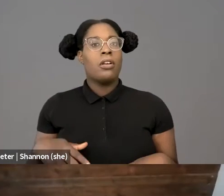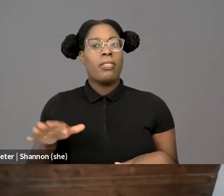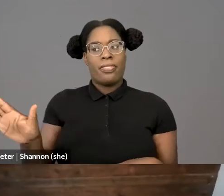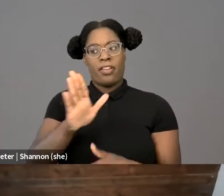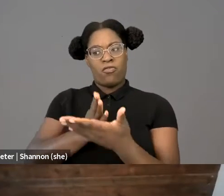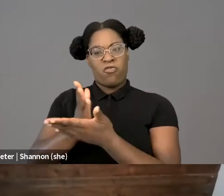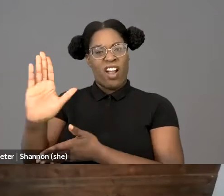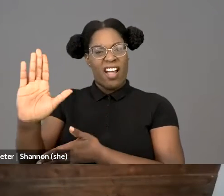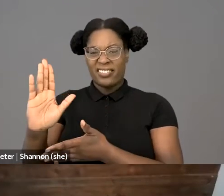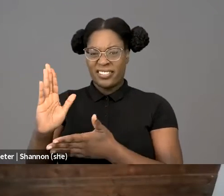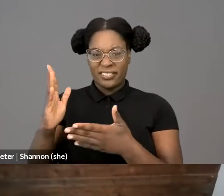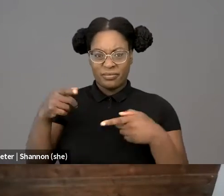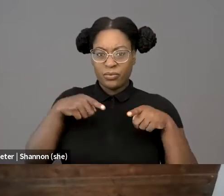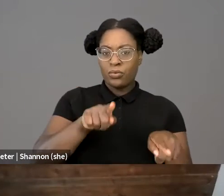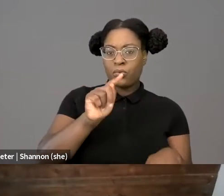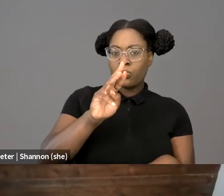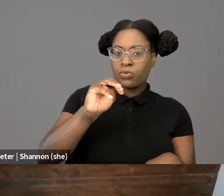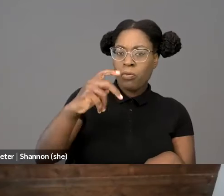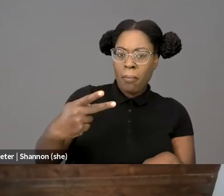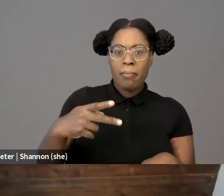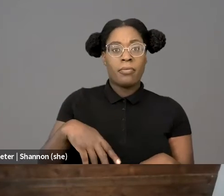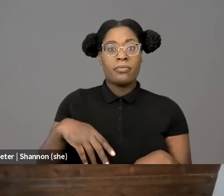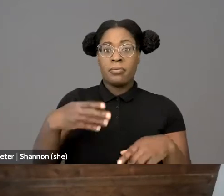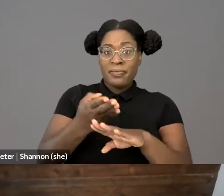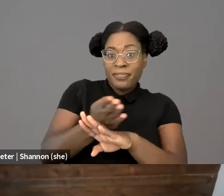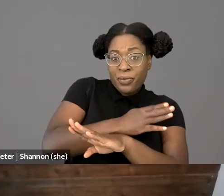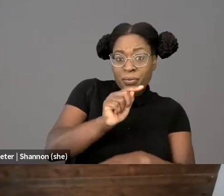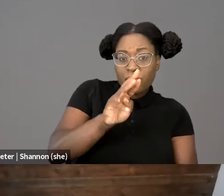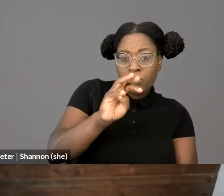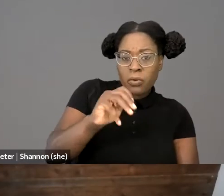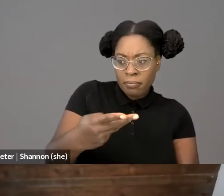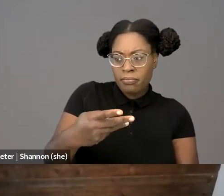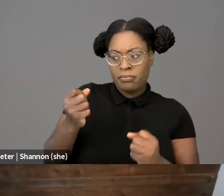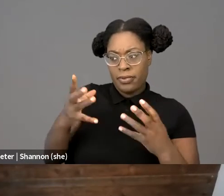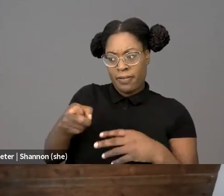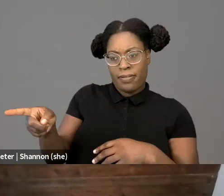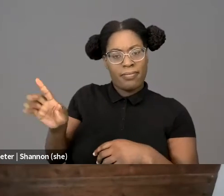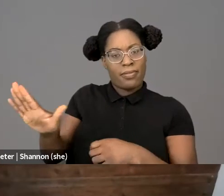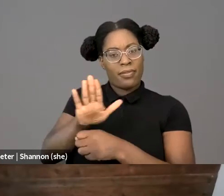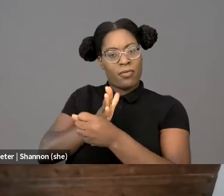So where do fighting words come into play? It is important to remember that the rights granted by the First Amendment to the constitution